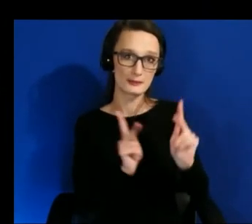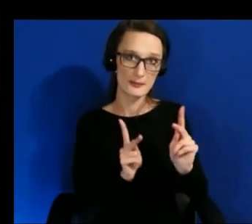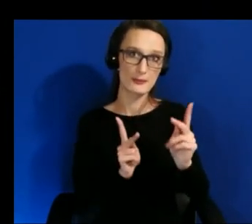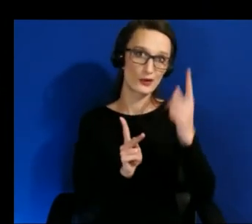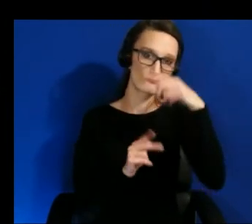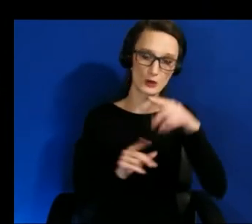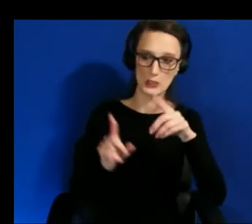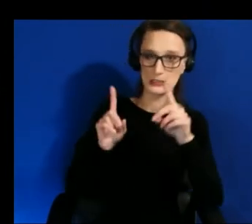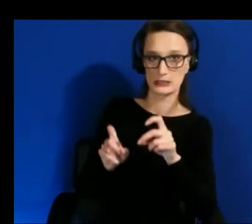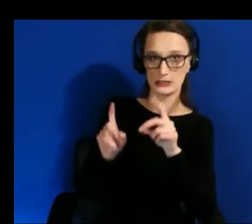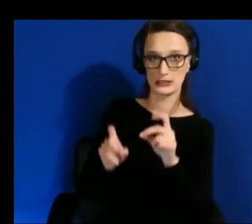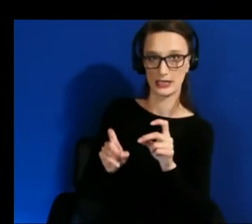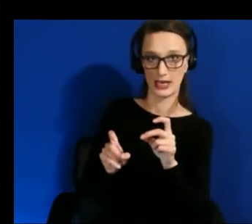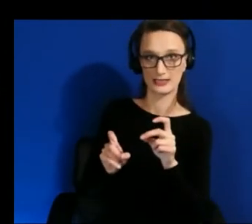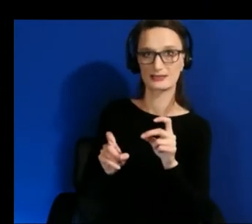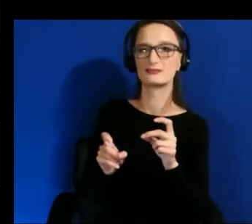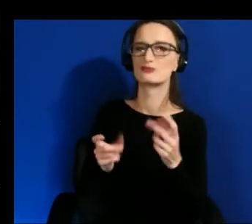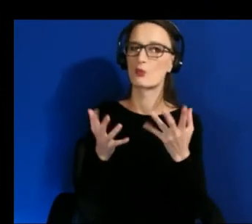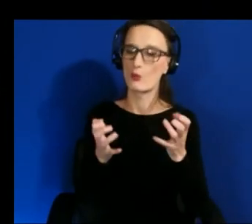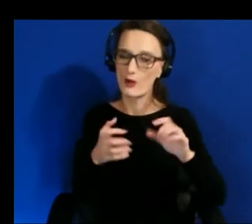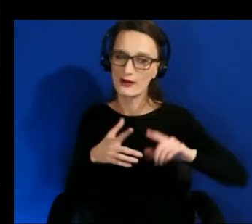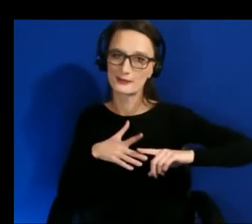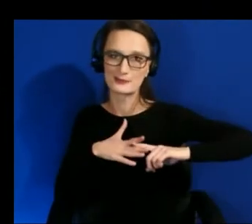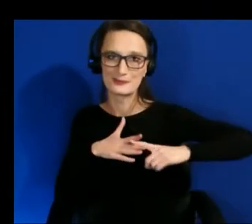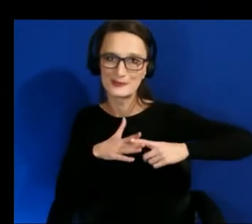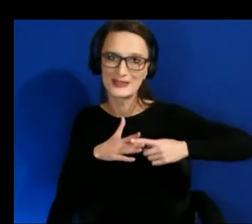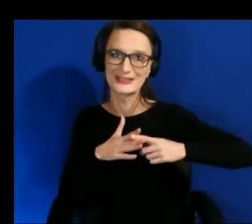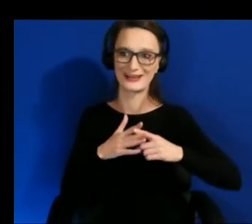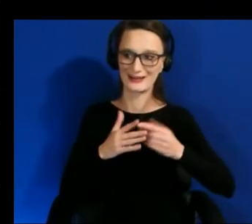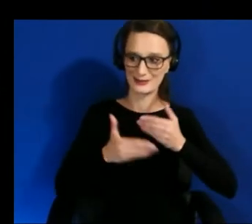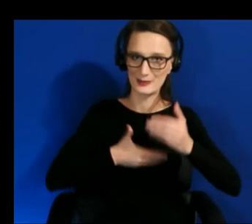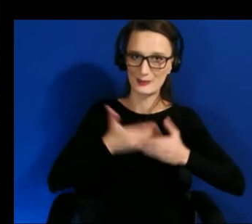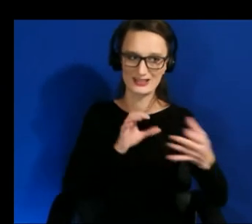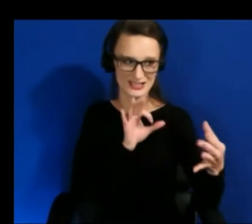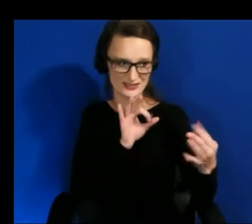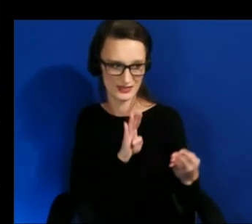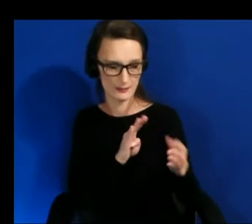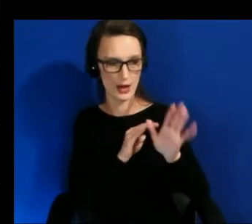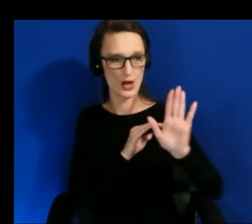some early stage feedback on what what are the advantages and disadvantages of these different